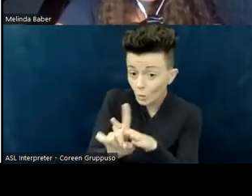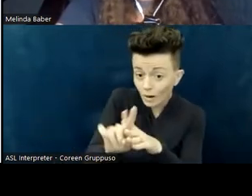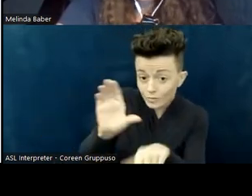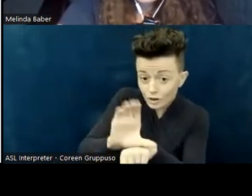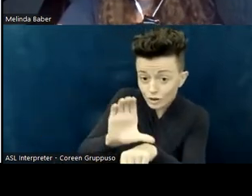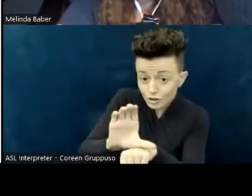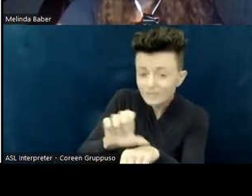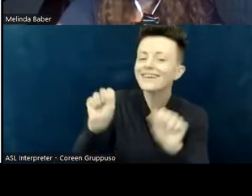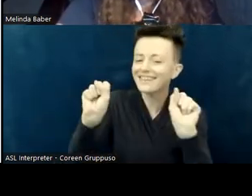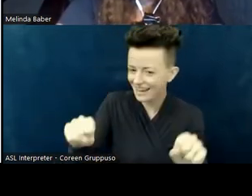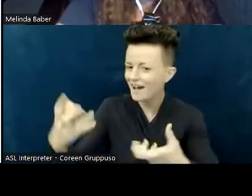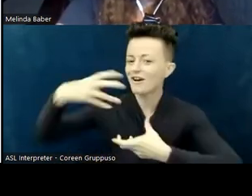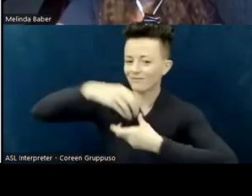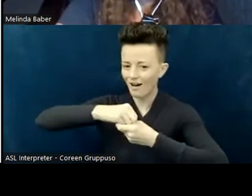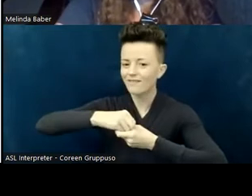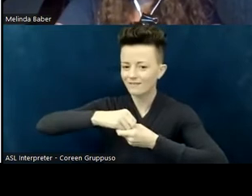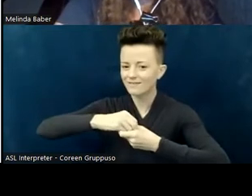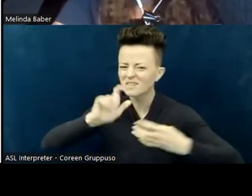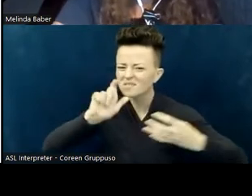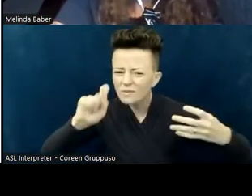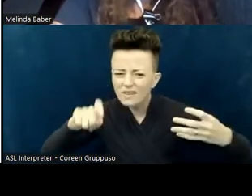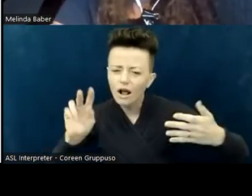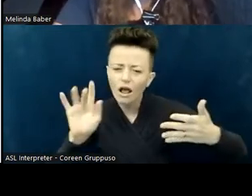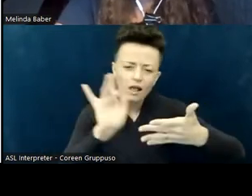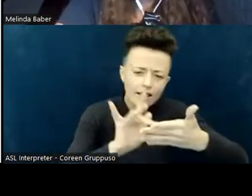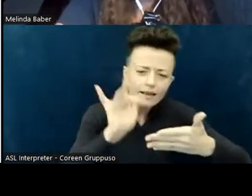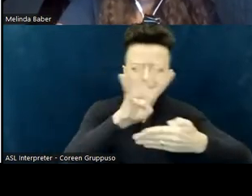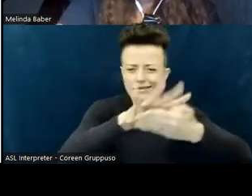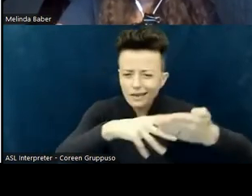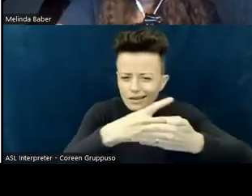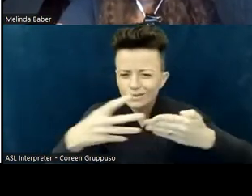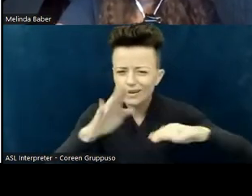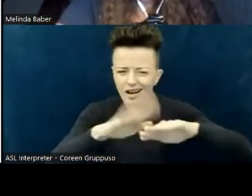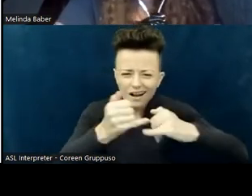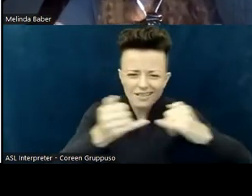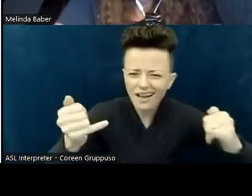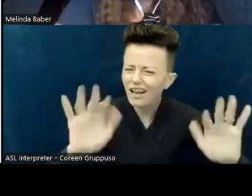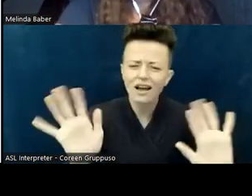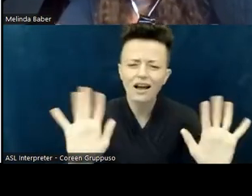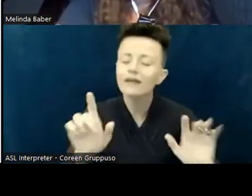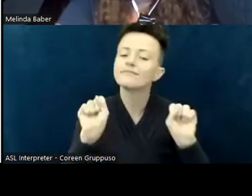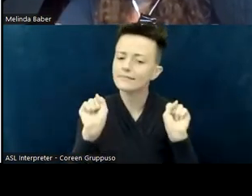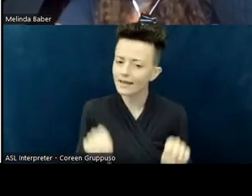and if she wanted to, they would incorporate her as an official greeter.